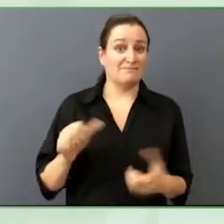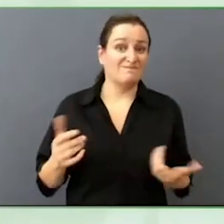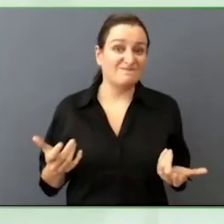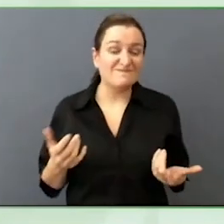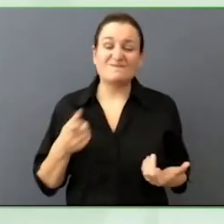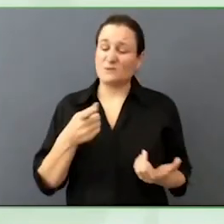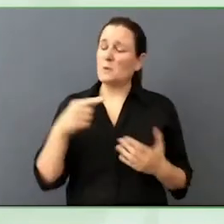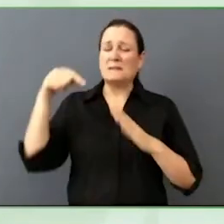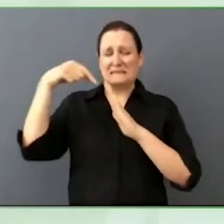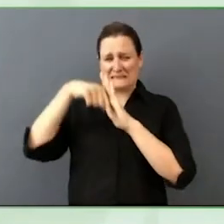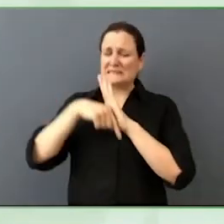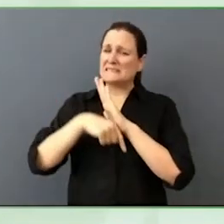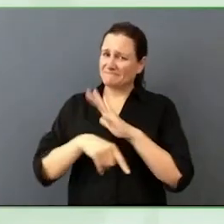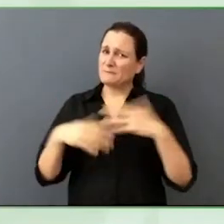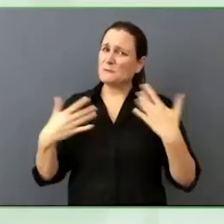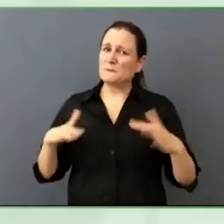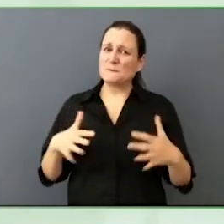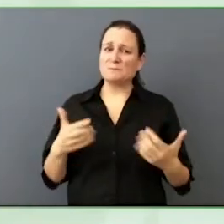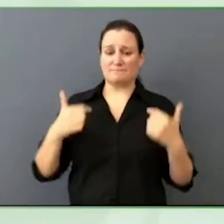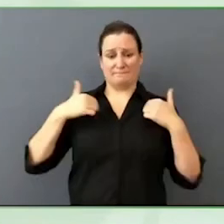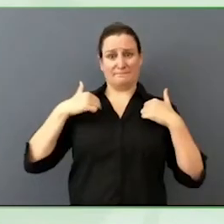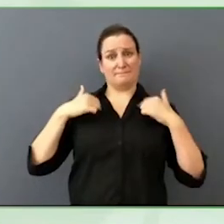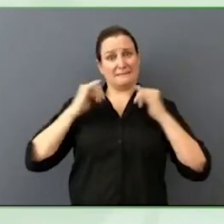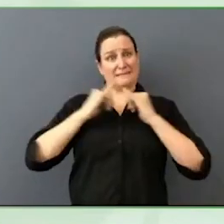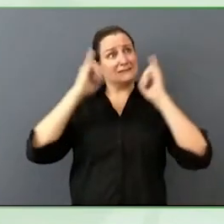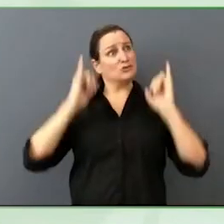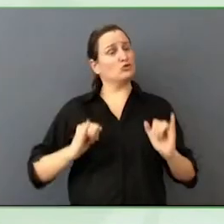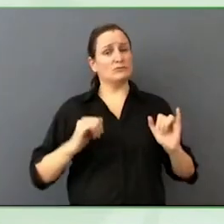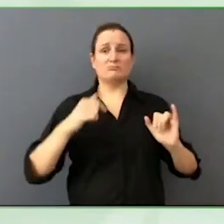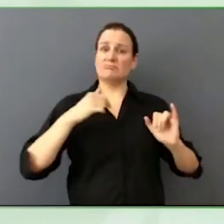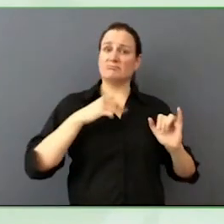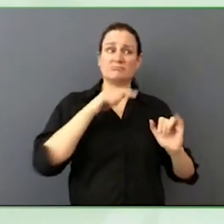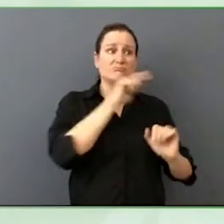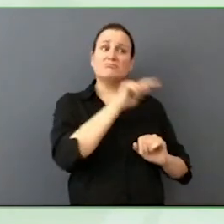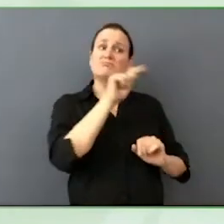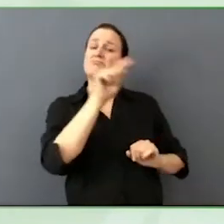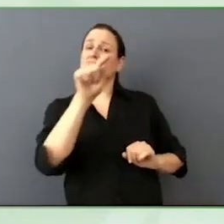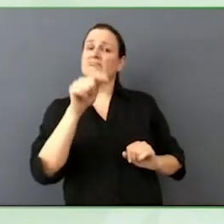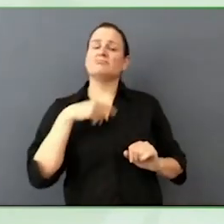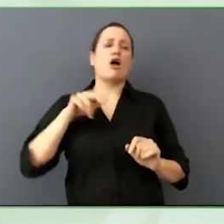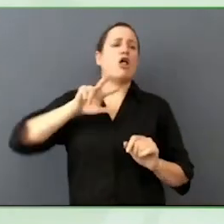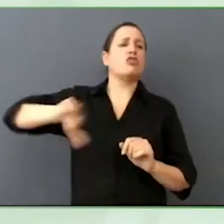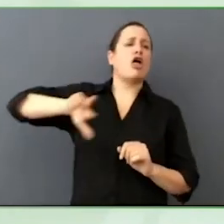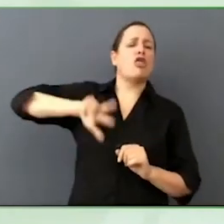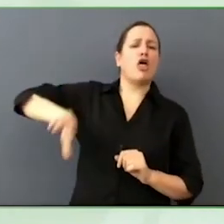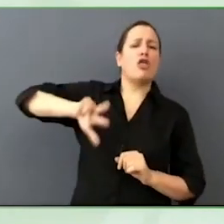to systemically exclude people of different identities. I think that is the very first piece.